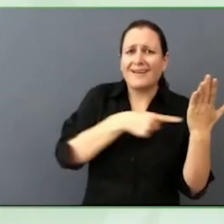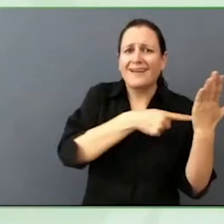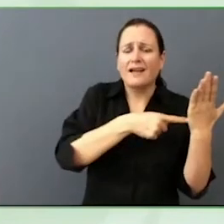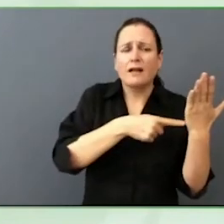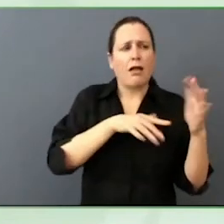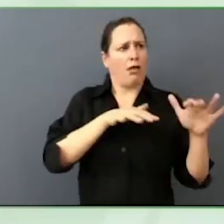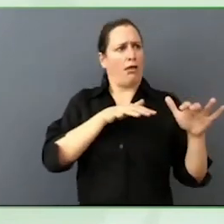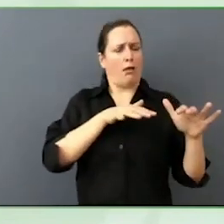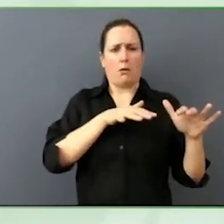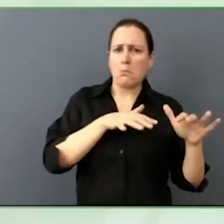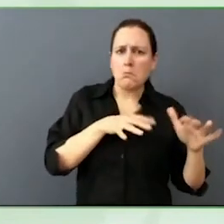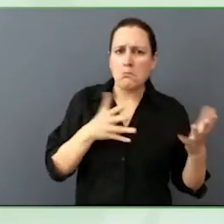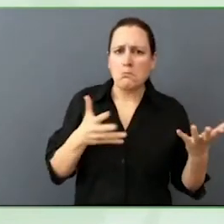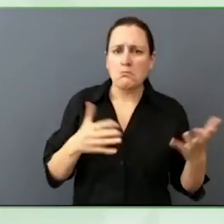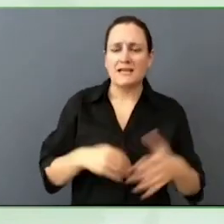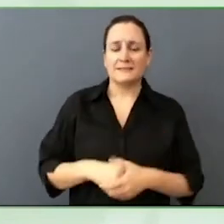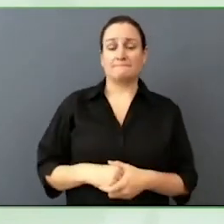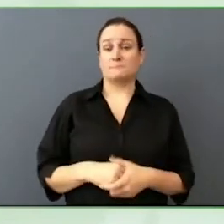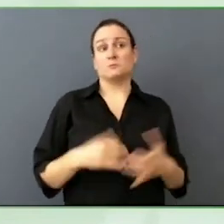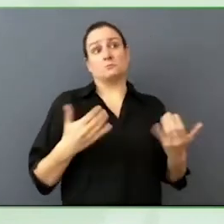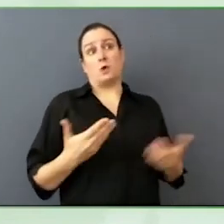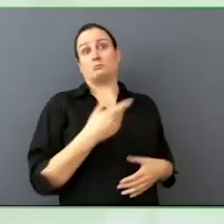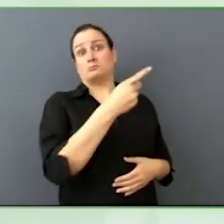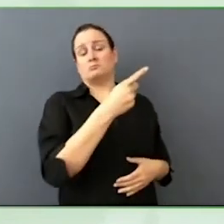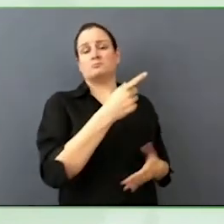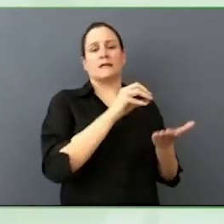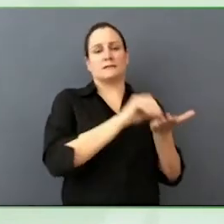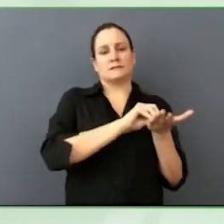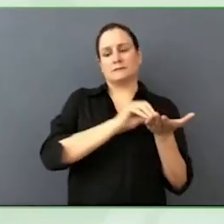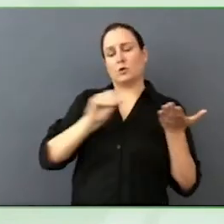Sponsorship is people in power who have access.